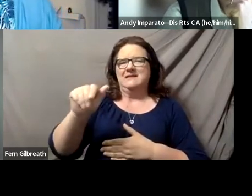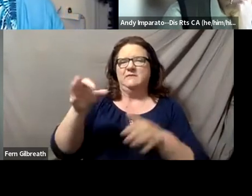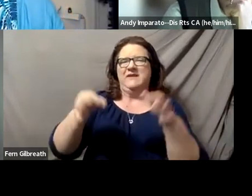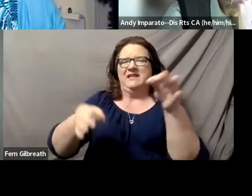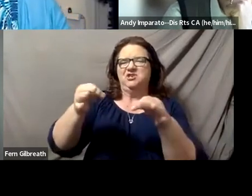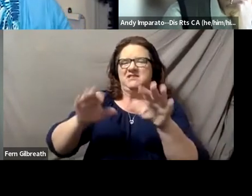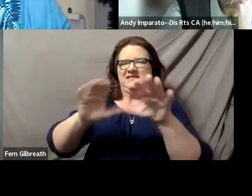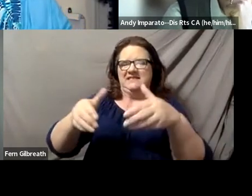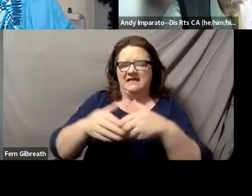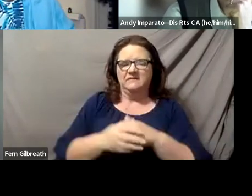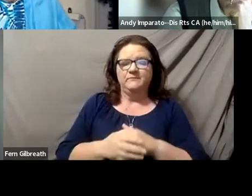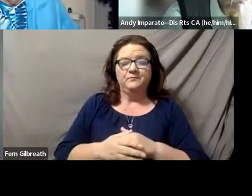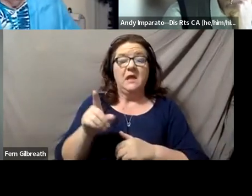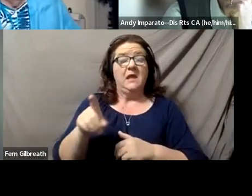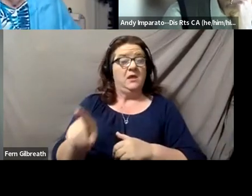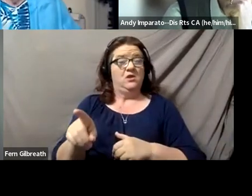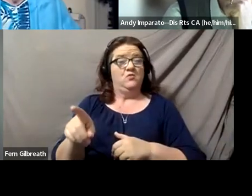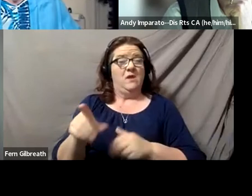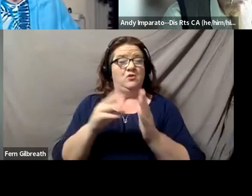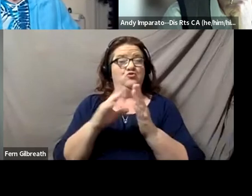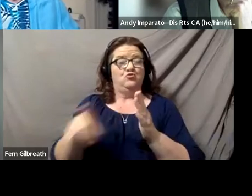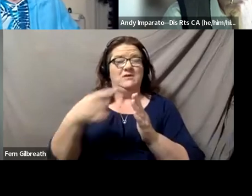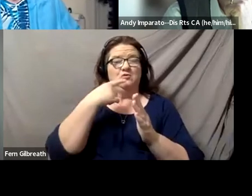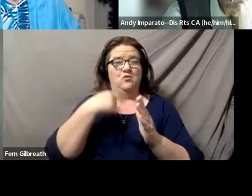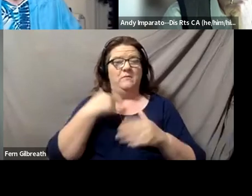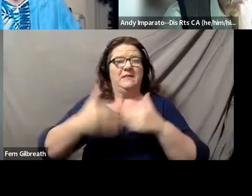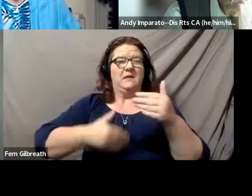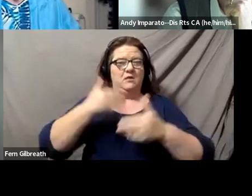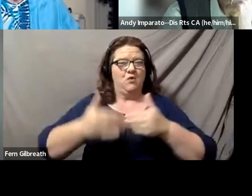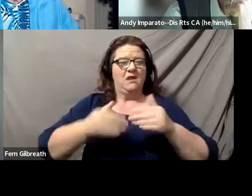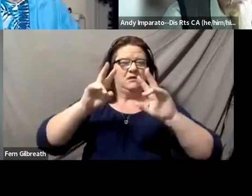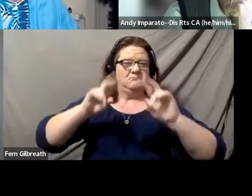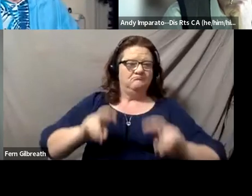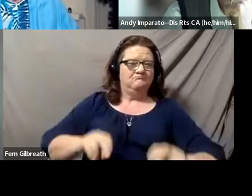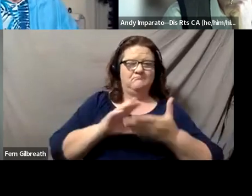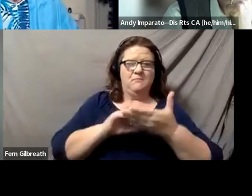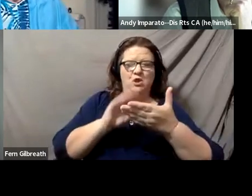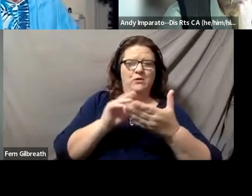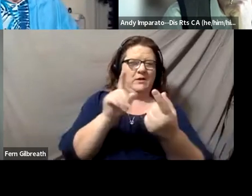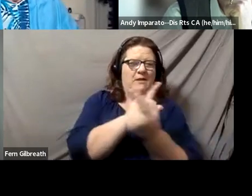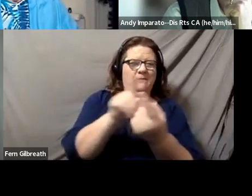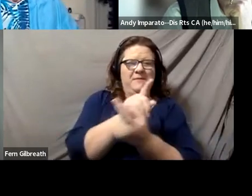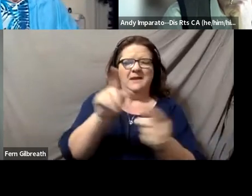and the students said in the process of getting to know people with disabilities in community agencies